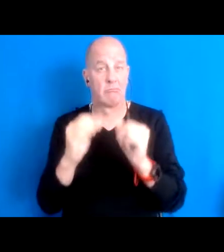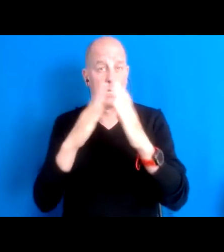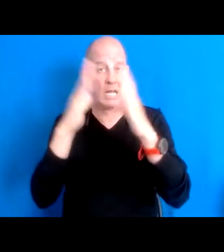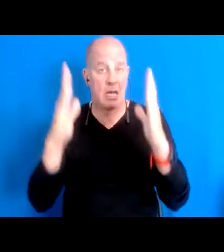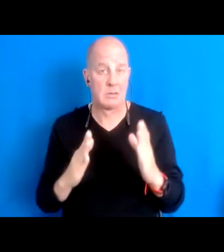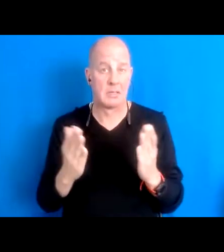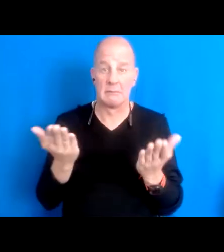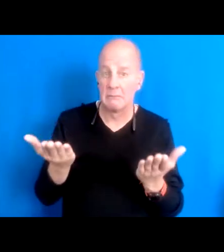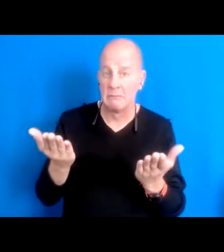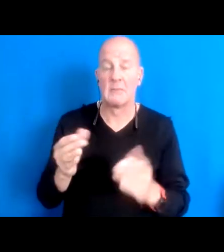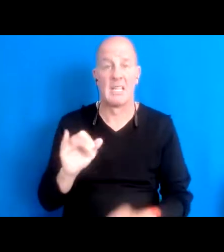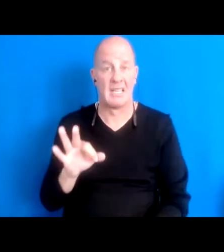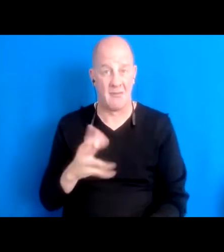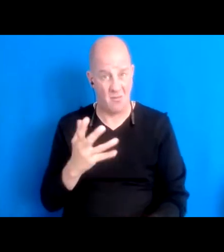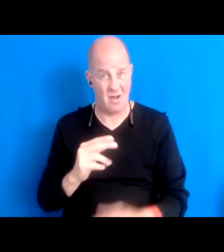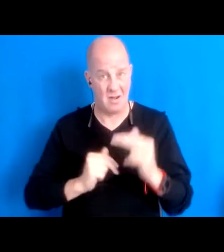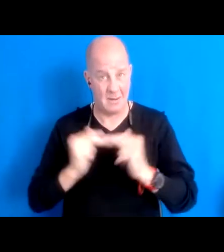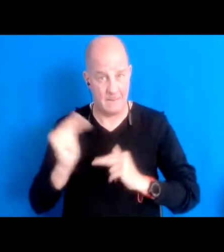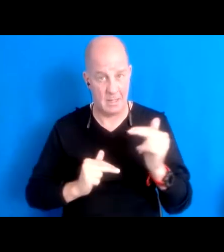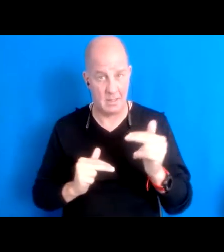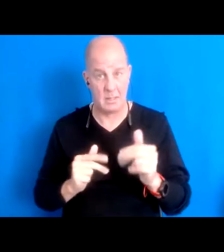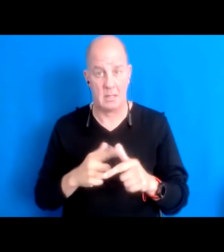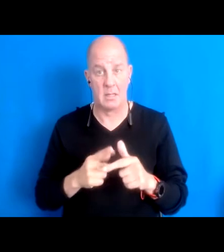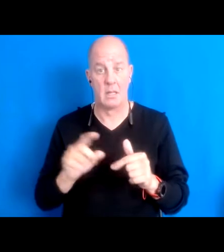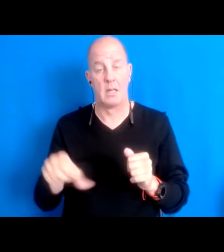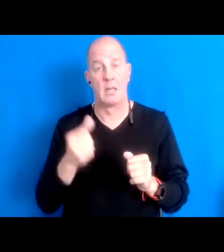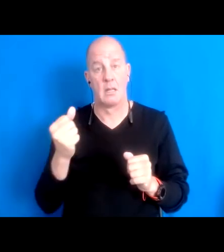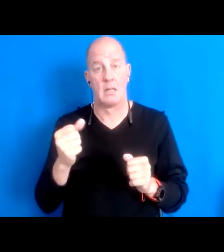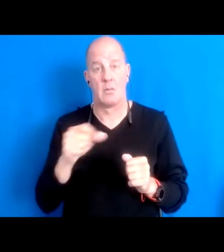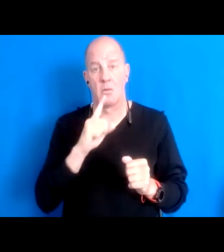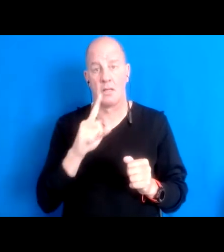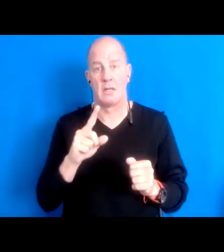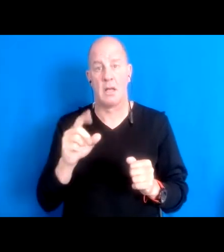And if they do like the alternative housing checkers are in place like there's there's